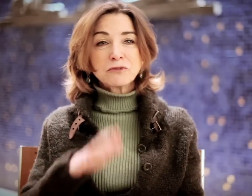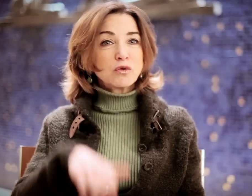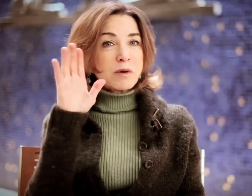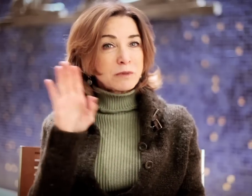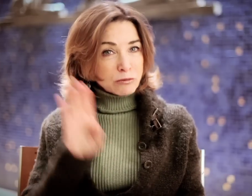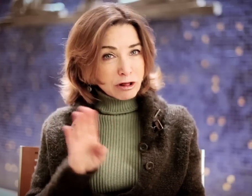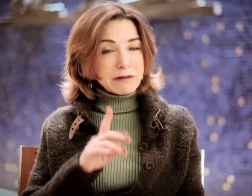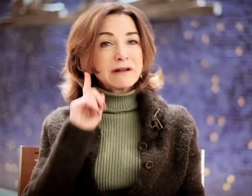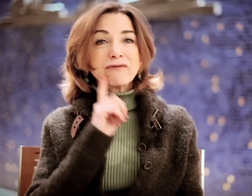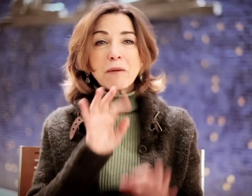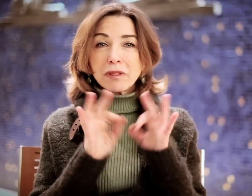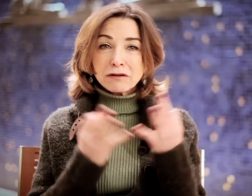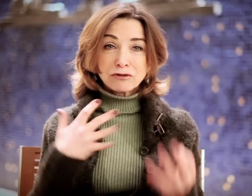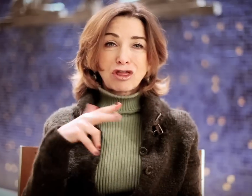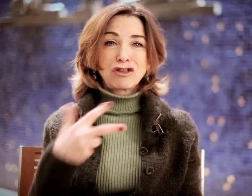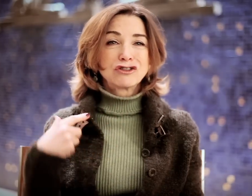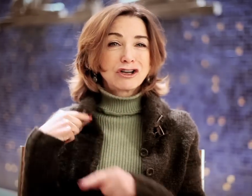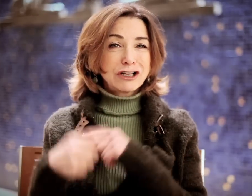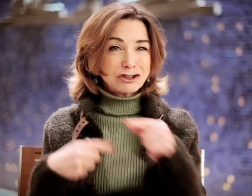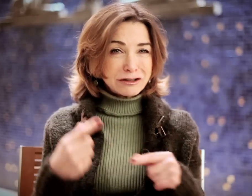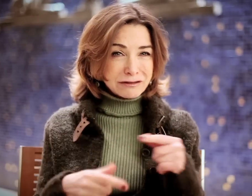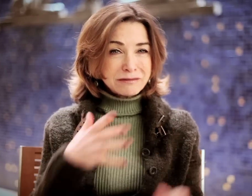I grew up in Brooklyn. I have a deaf family; three generations.